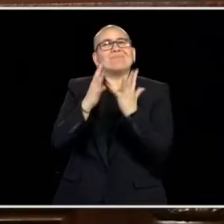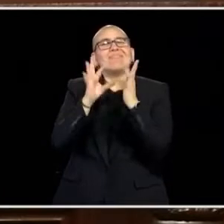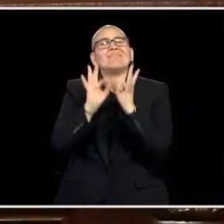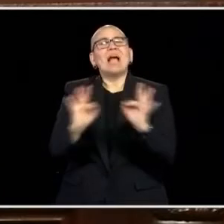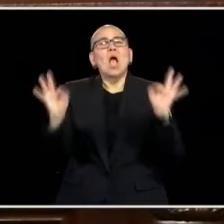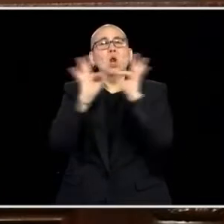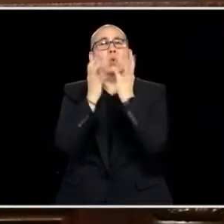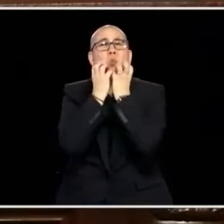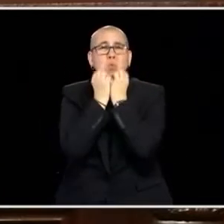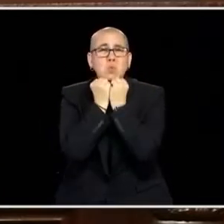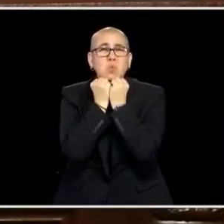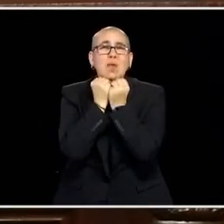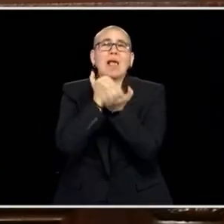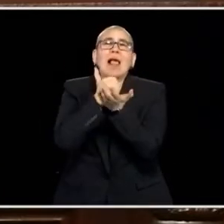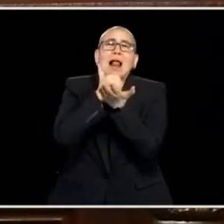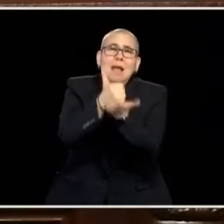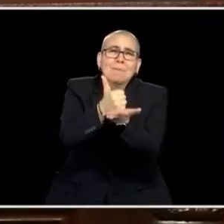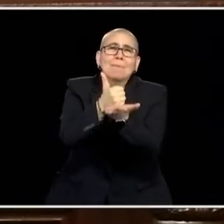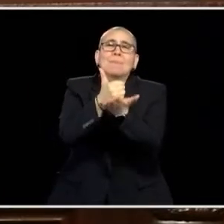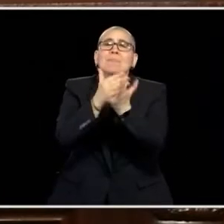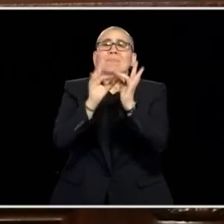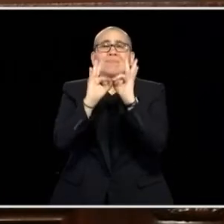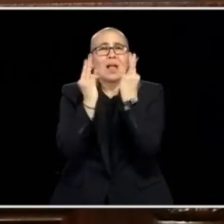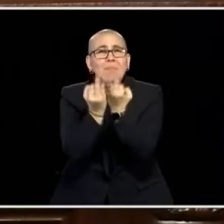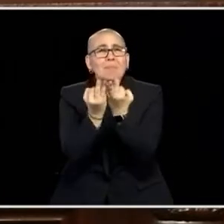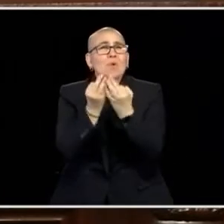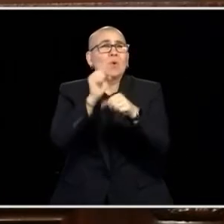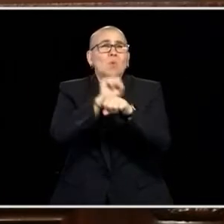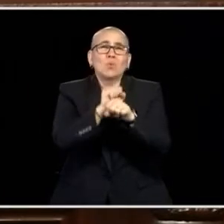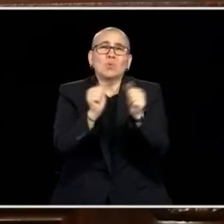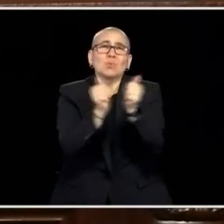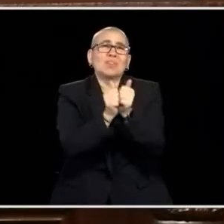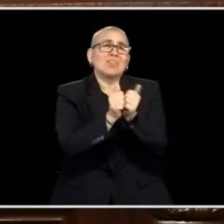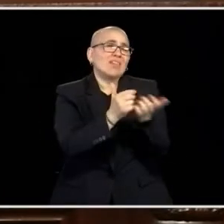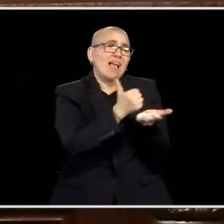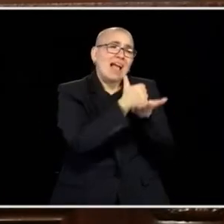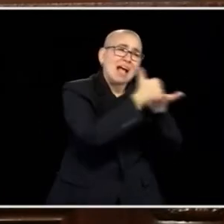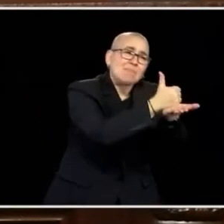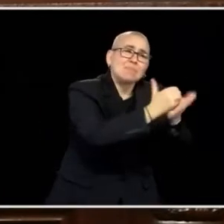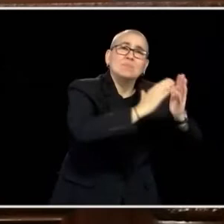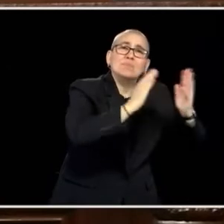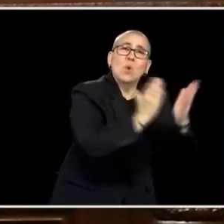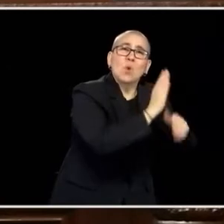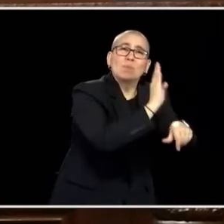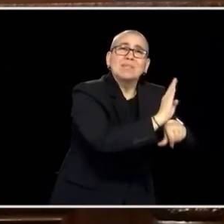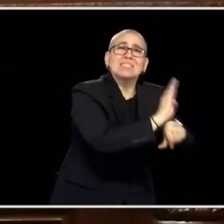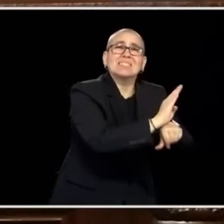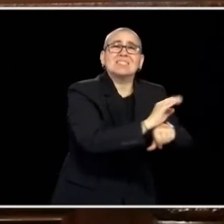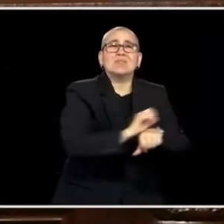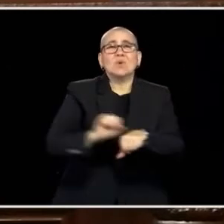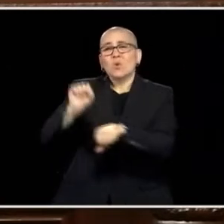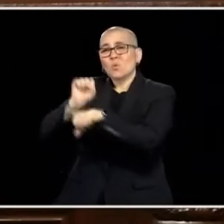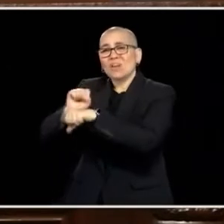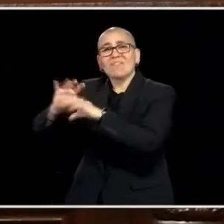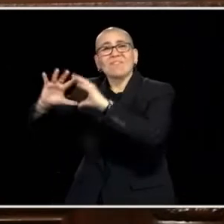ATTACK THE THINGS WE CAN DO RIGHT NOW, HELP THOSE WORKING FAMILIES, MAKE SURE WE GET OUR SMALL BUSINESSES READY, LET'S TACKLE THIS ISSUE OF OUR WORKFORCE ISSUES AND OUR